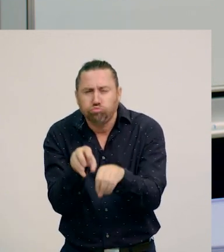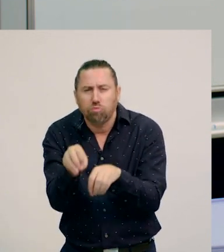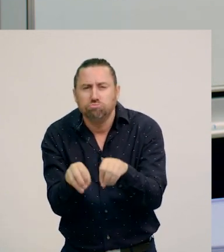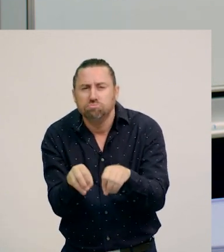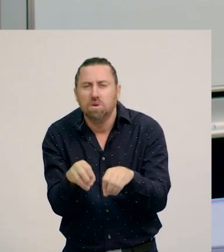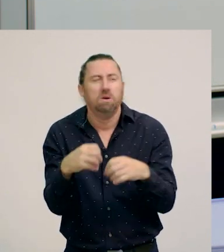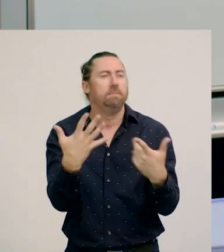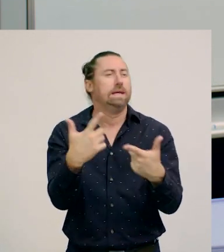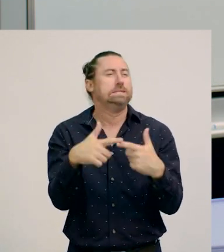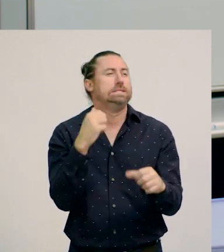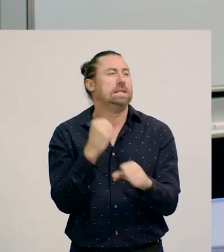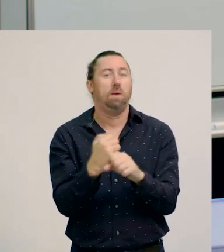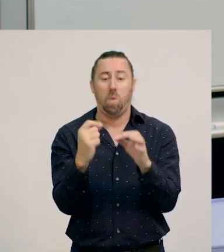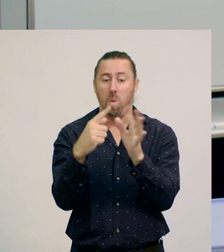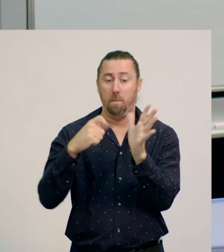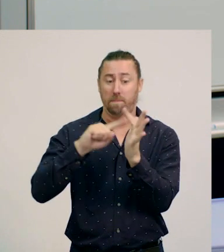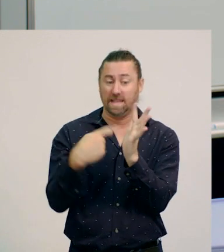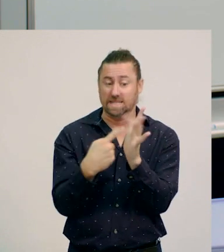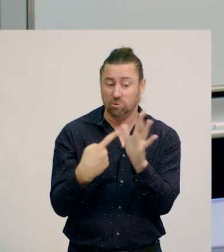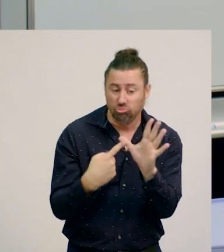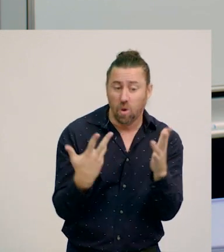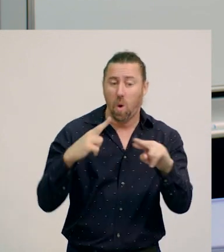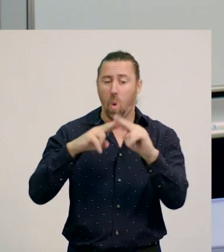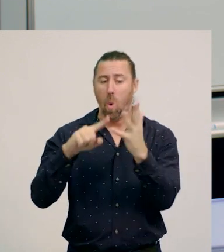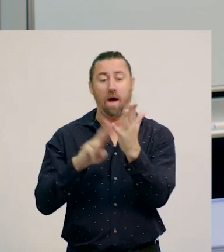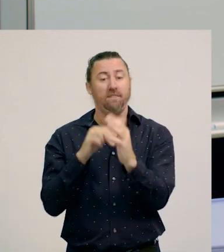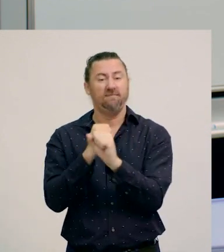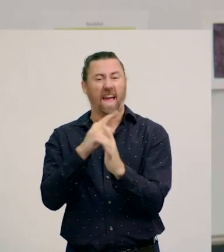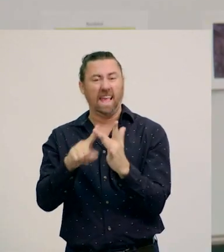Examples of decomposers are bacteria and fungi.